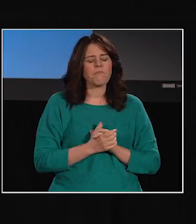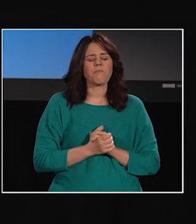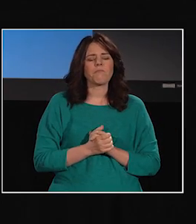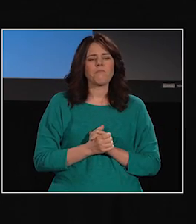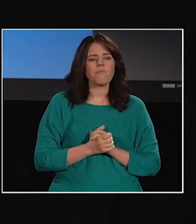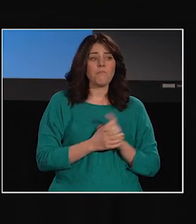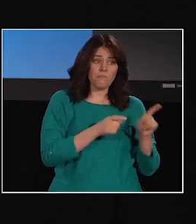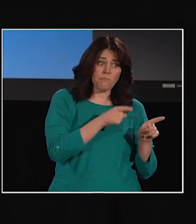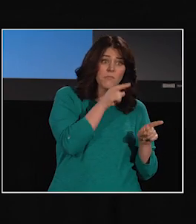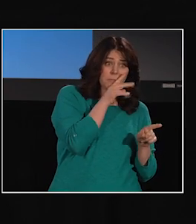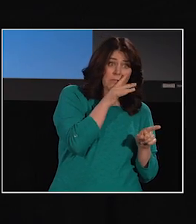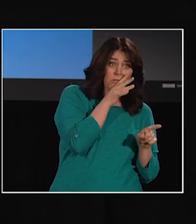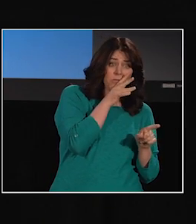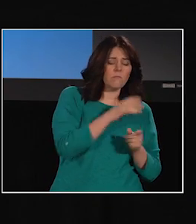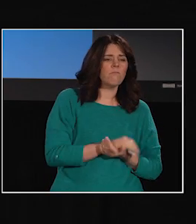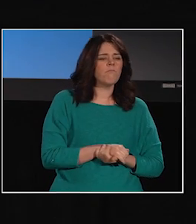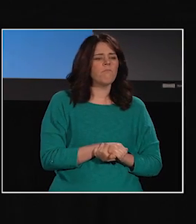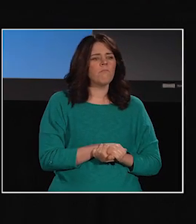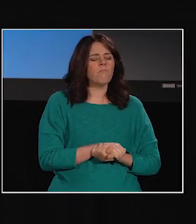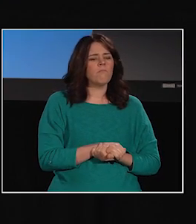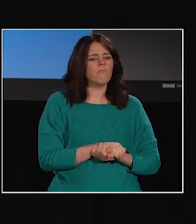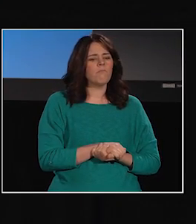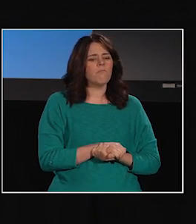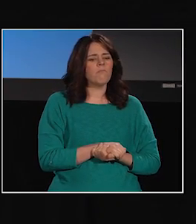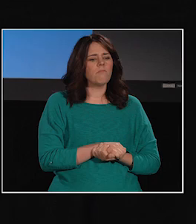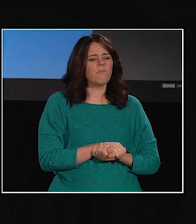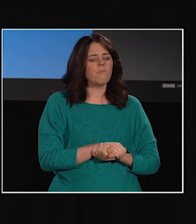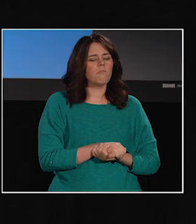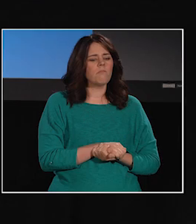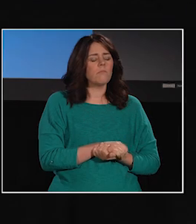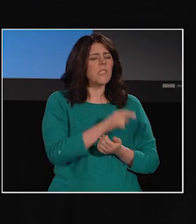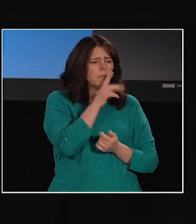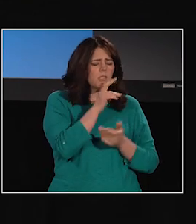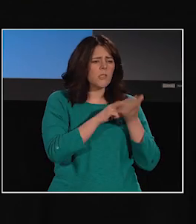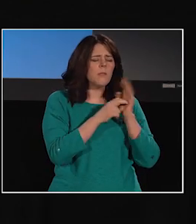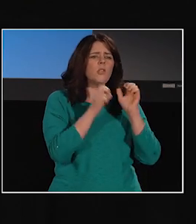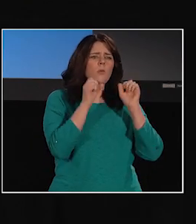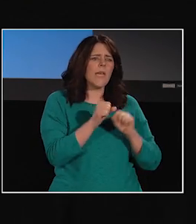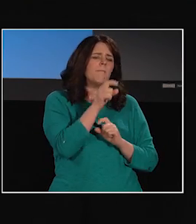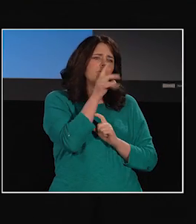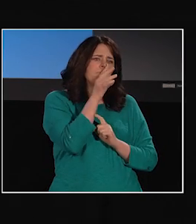"Speech" is simply the ability to produce sounds through your mouth.